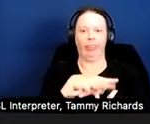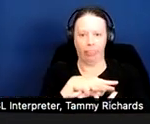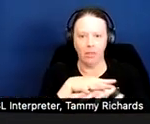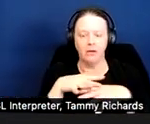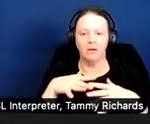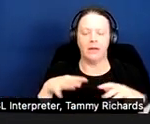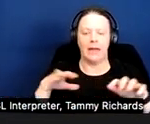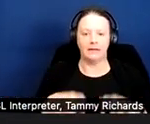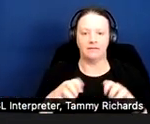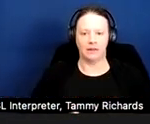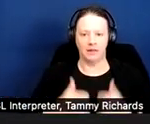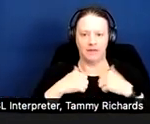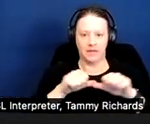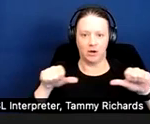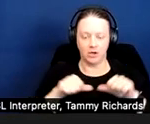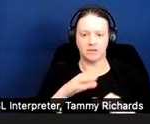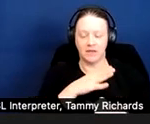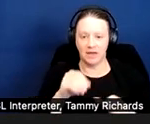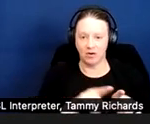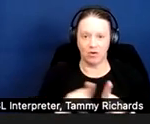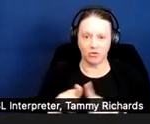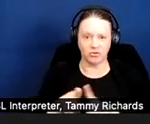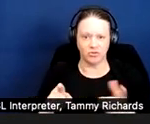substantially compromises their intended use.